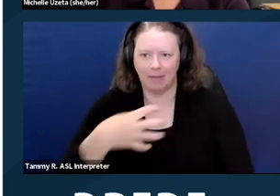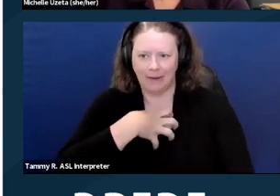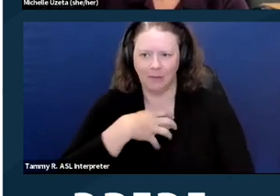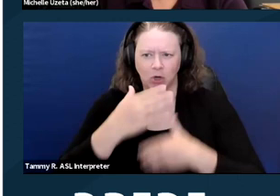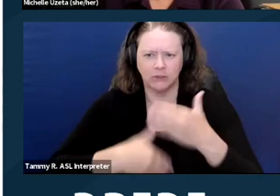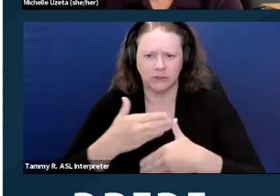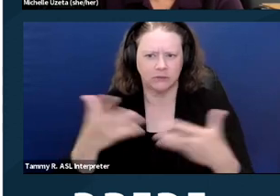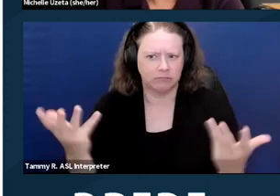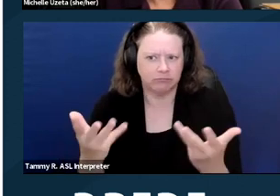Next slide.